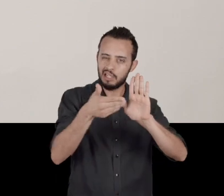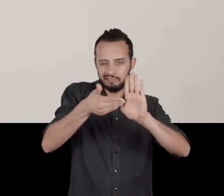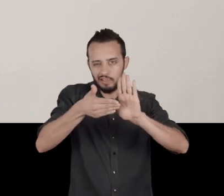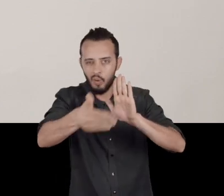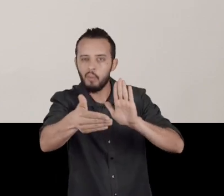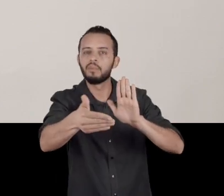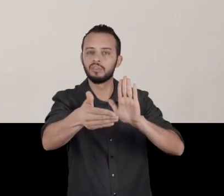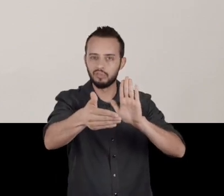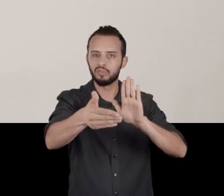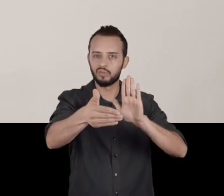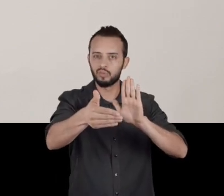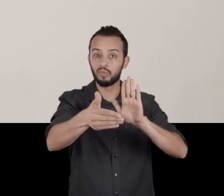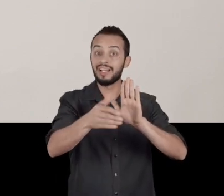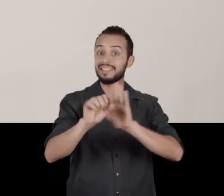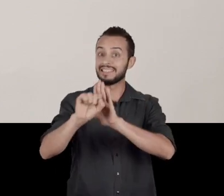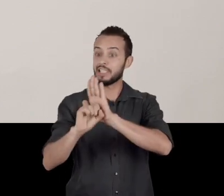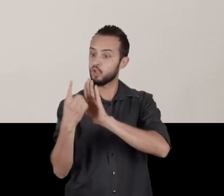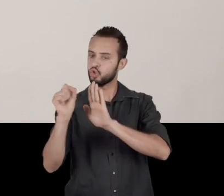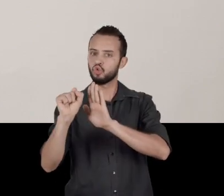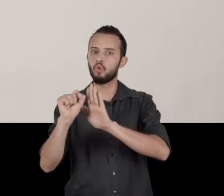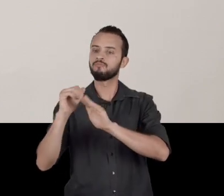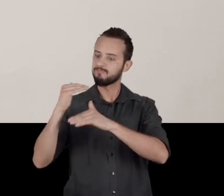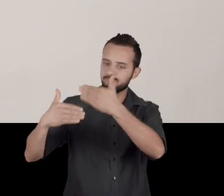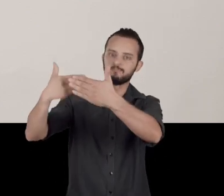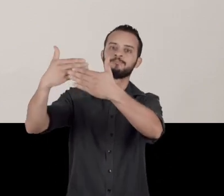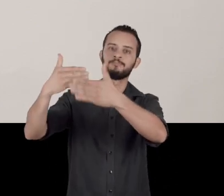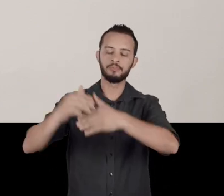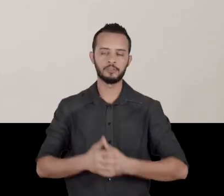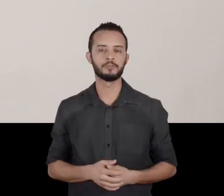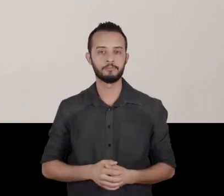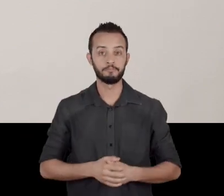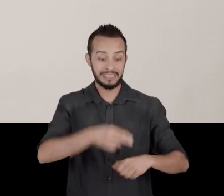and gaining strength from the 18th century on.